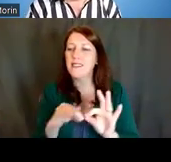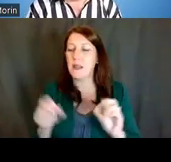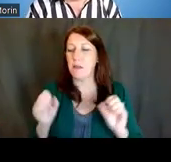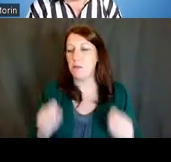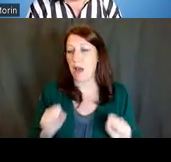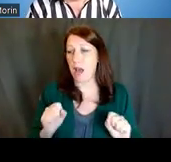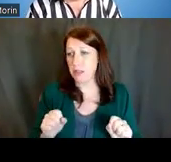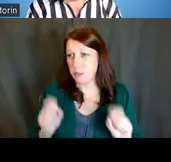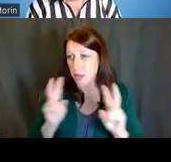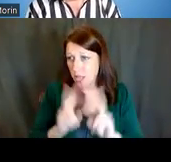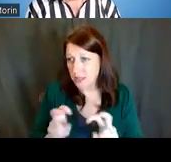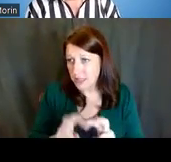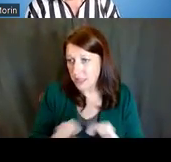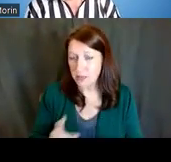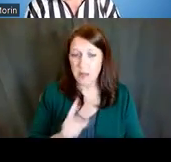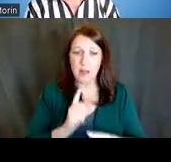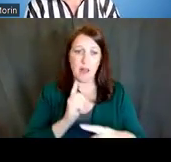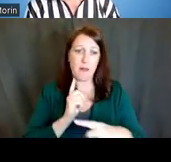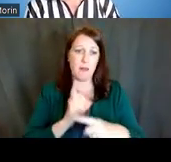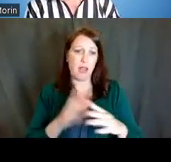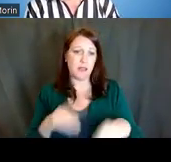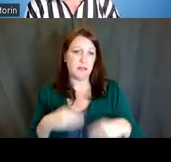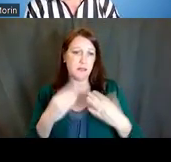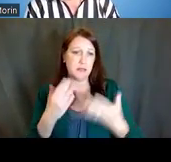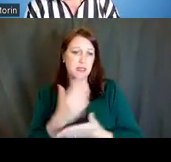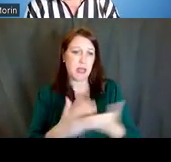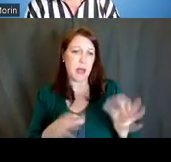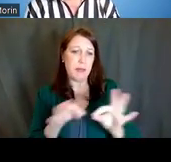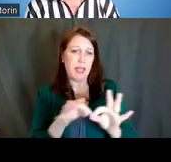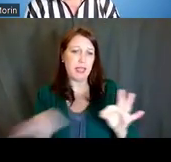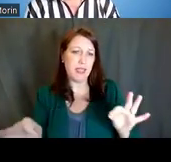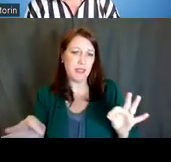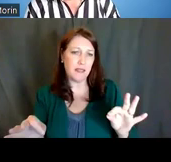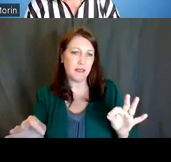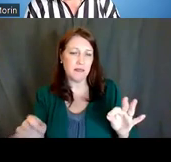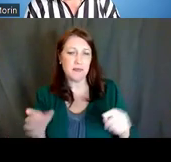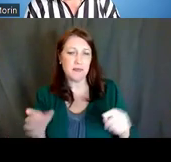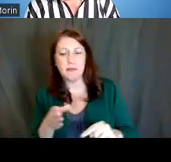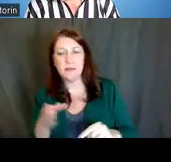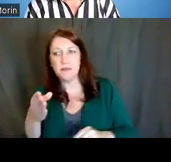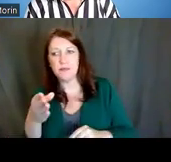Also, we are sharing with you some links through the materials